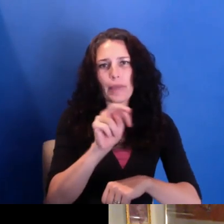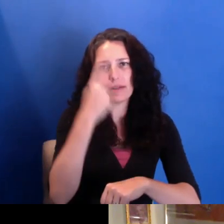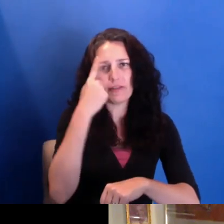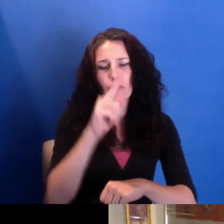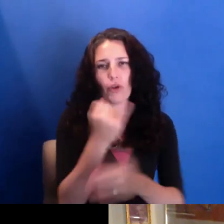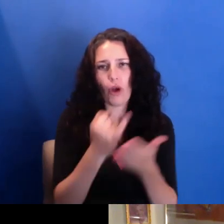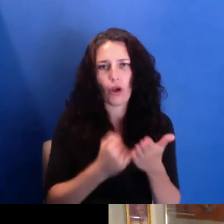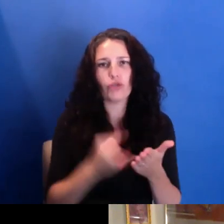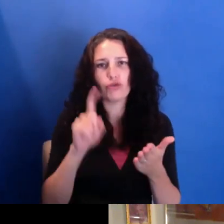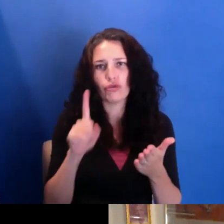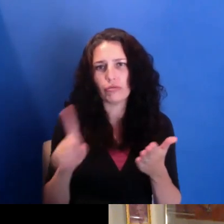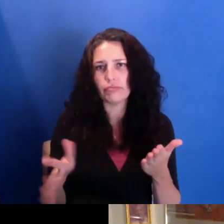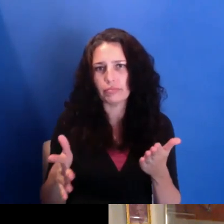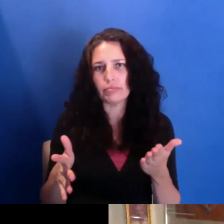Yes, that's-- that's-- that's my stance.